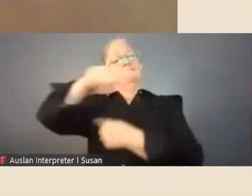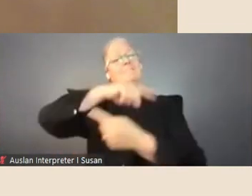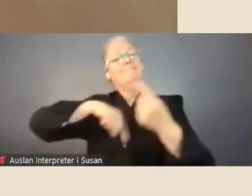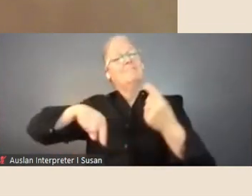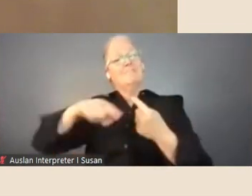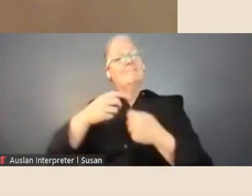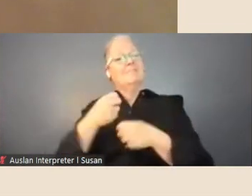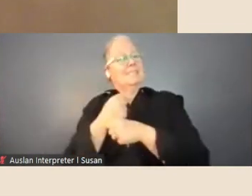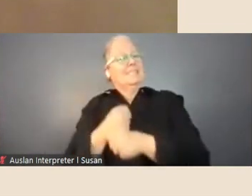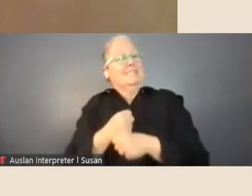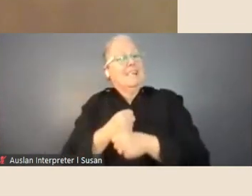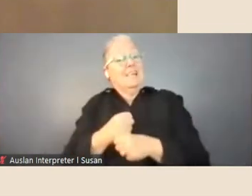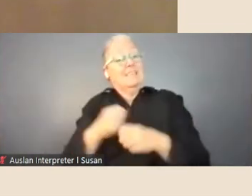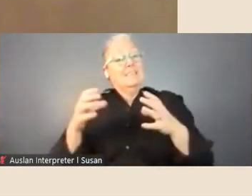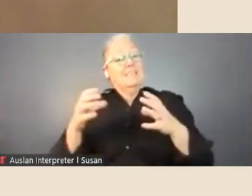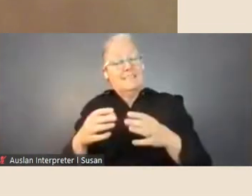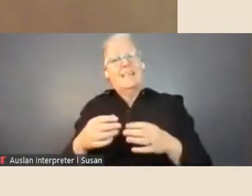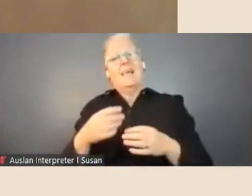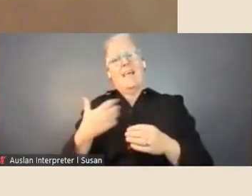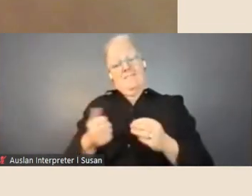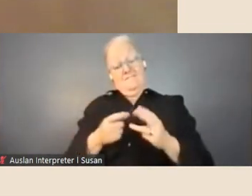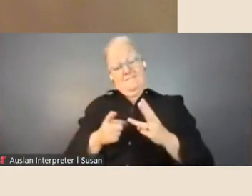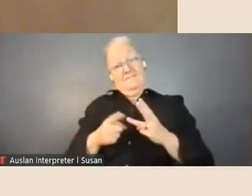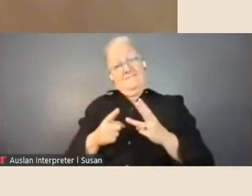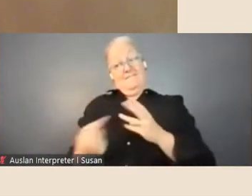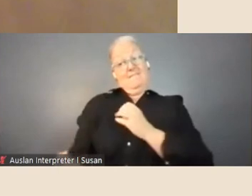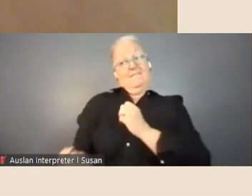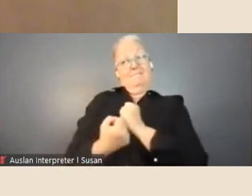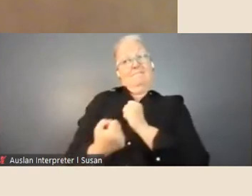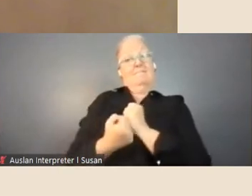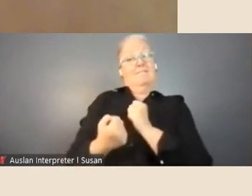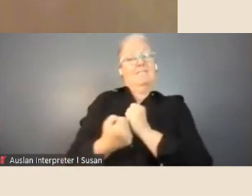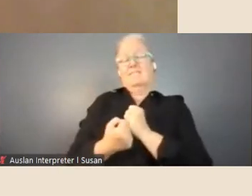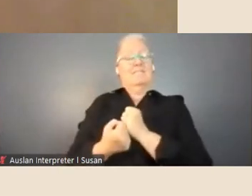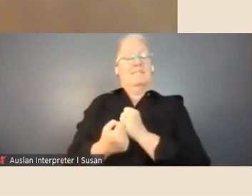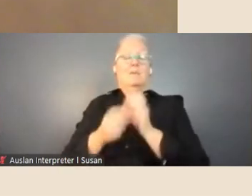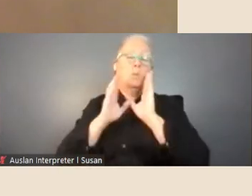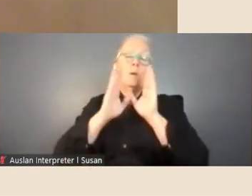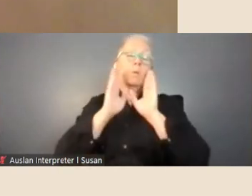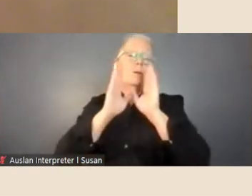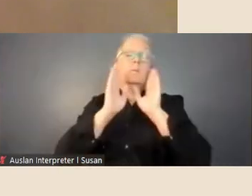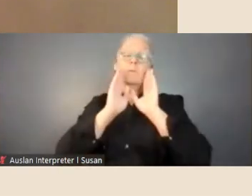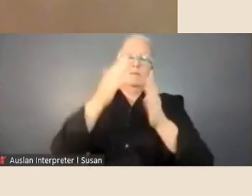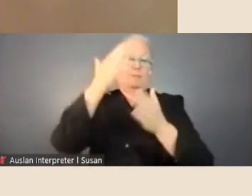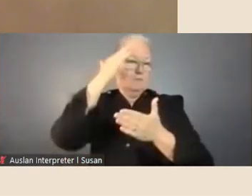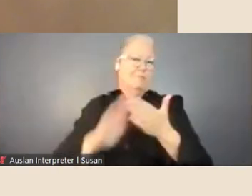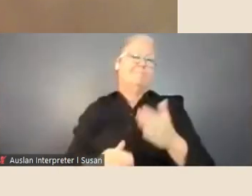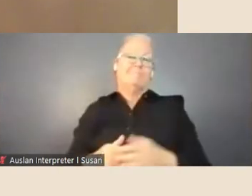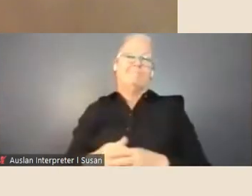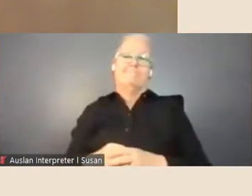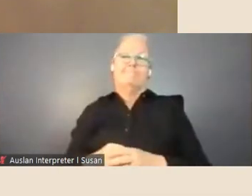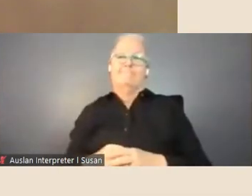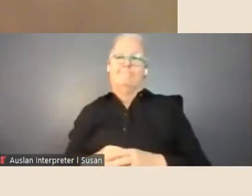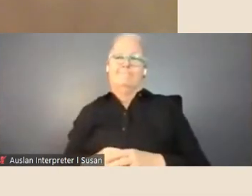of a third party was just a wonderful, wonderful experience for me. I felt completely supported.